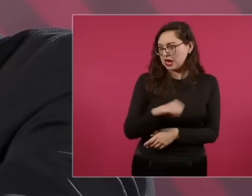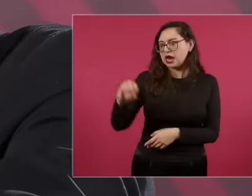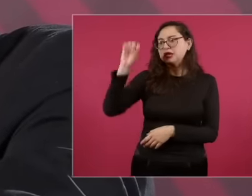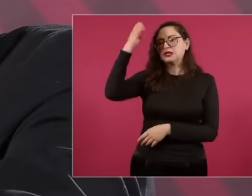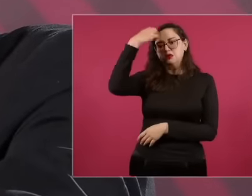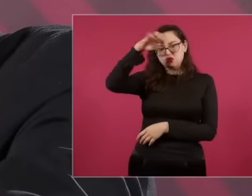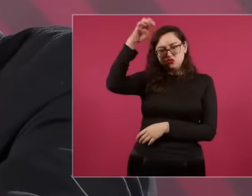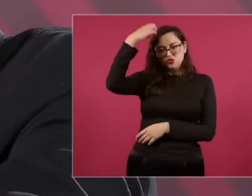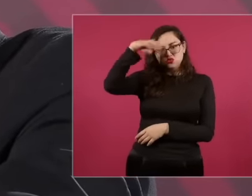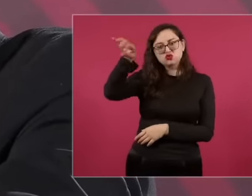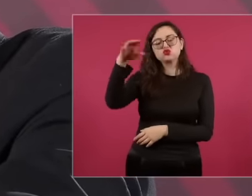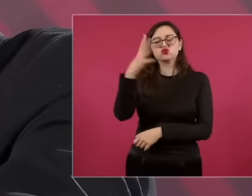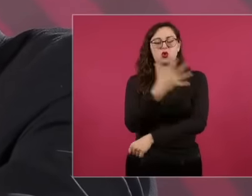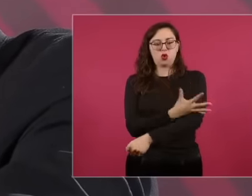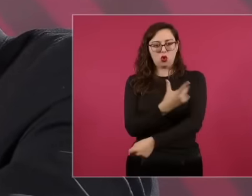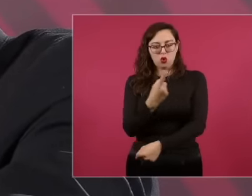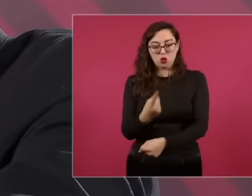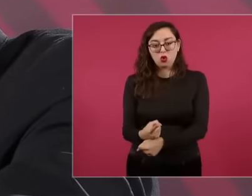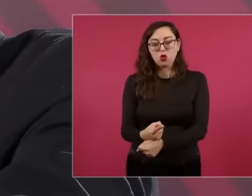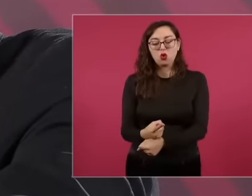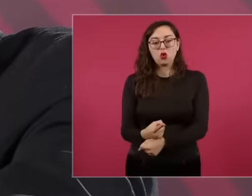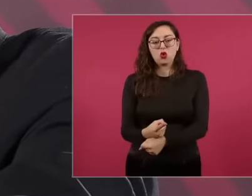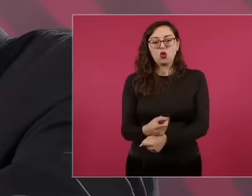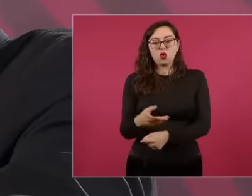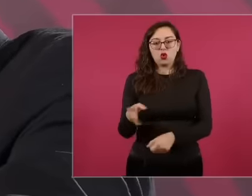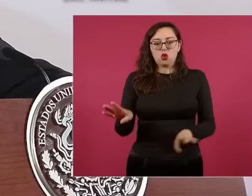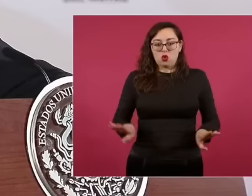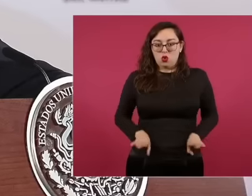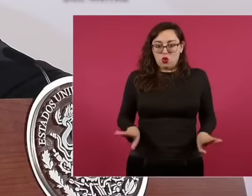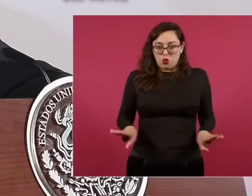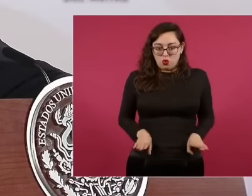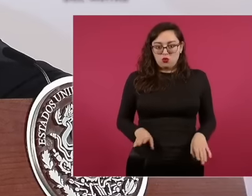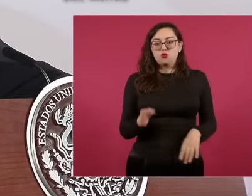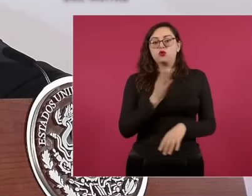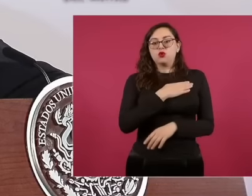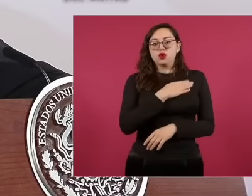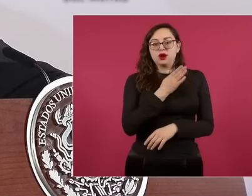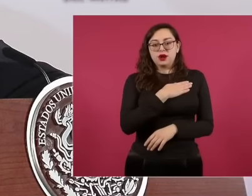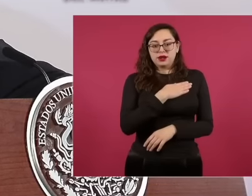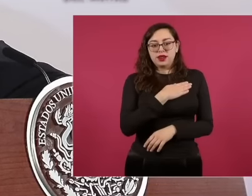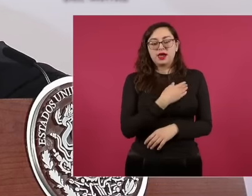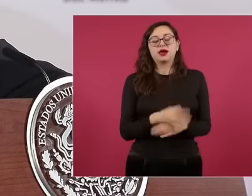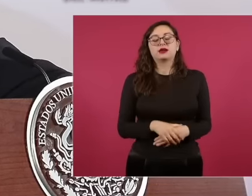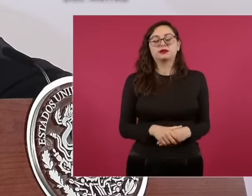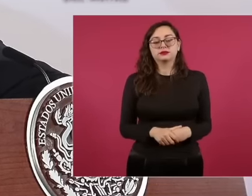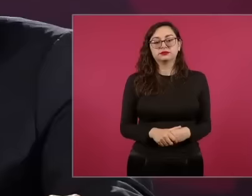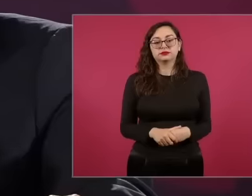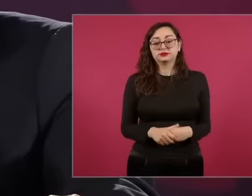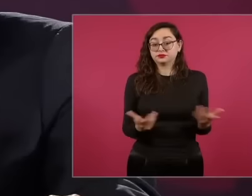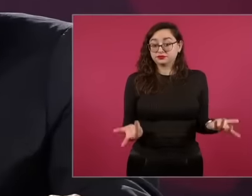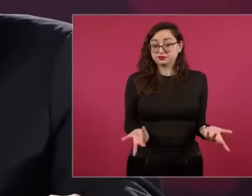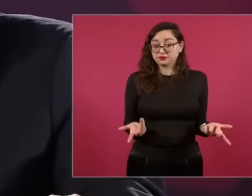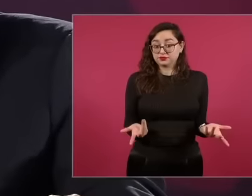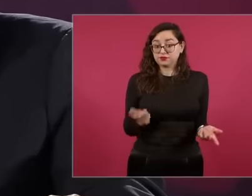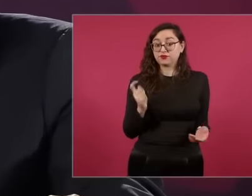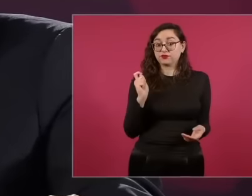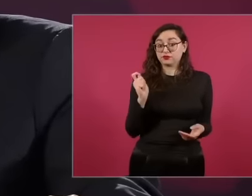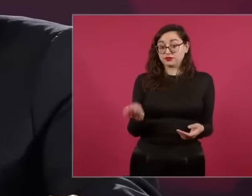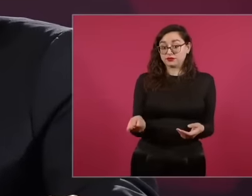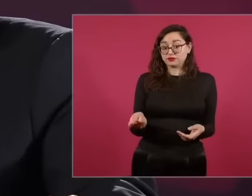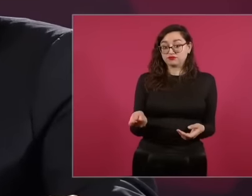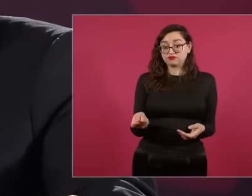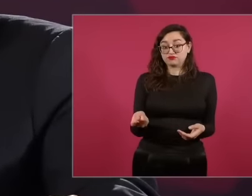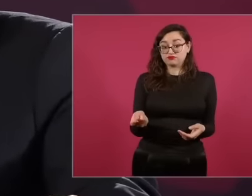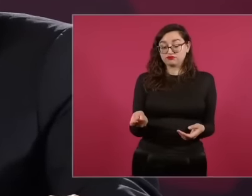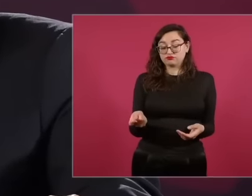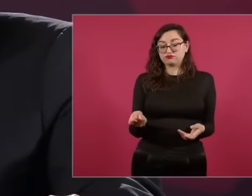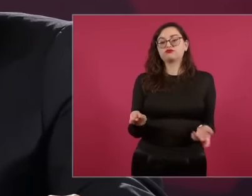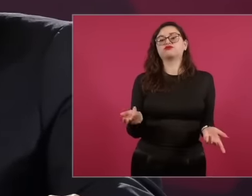honest experience of good feelings. So what does it also mean in this because it I can go